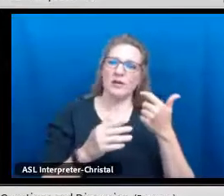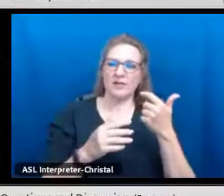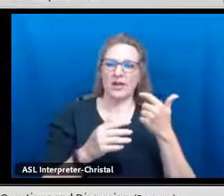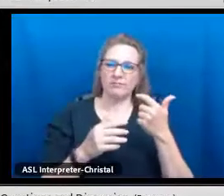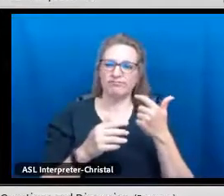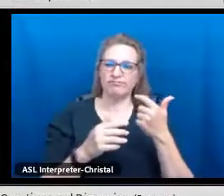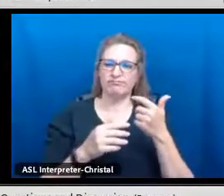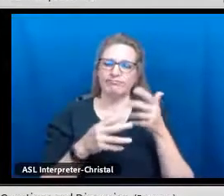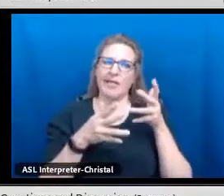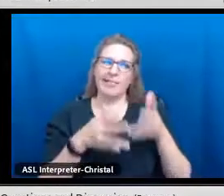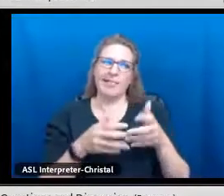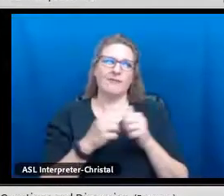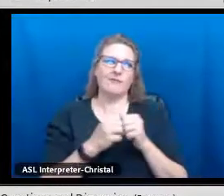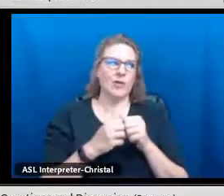early on.